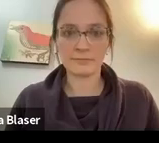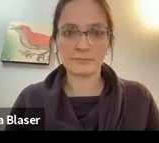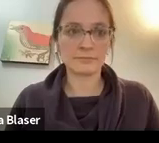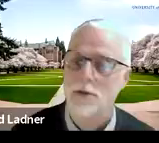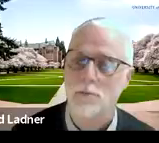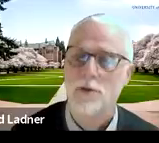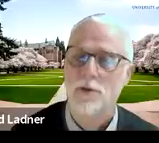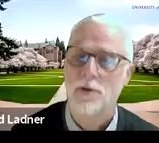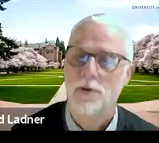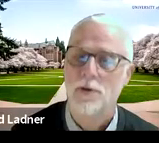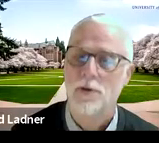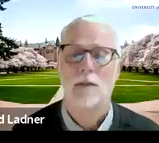Thank you, Brianna.